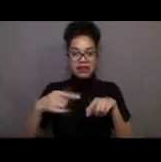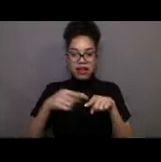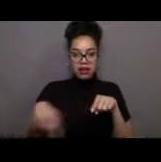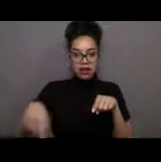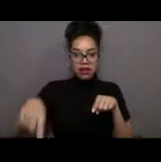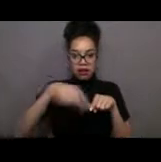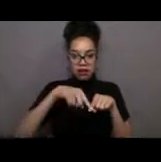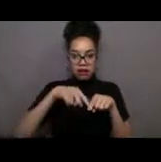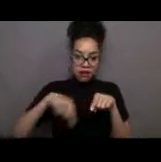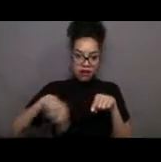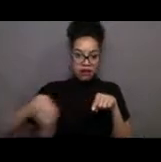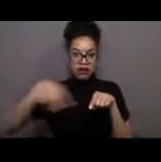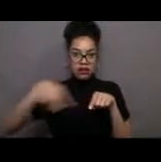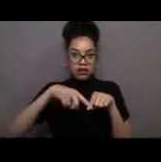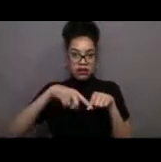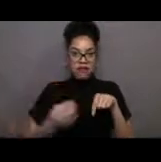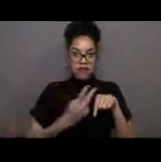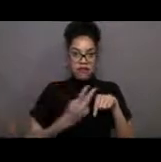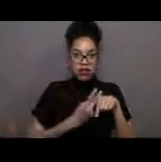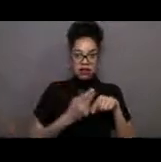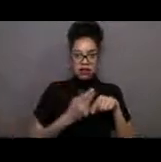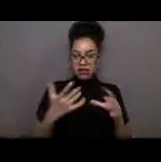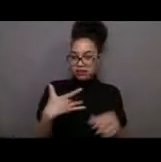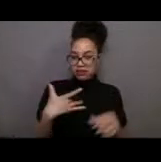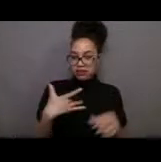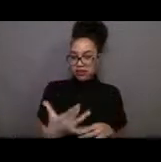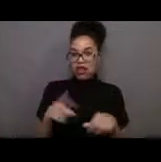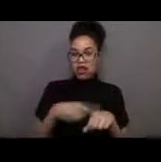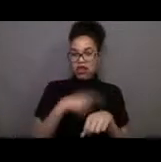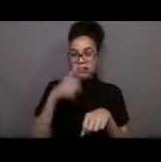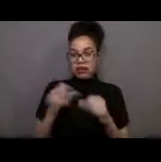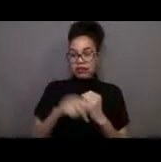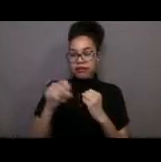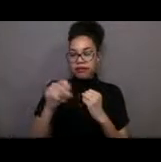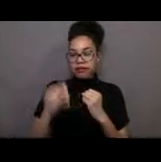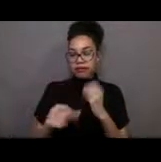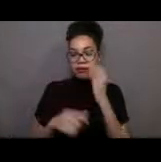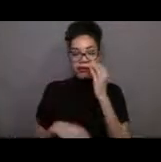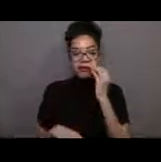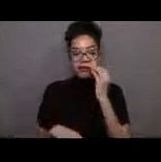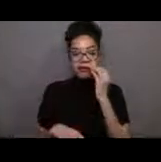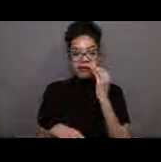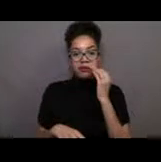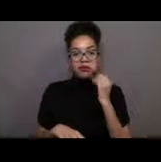to their nesting beaches. [Nicole] All right and couple more quick questions I want to sneak in. Dorothy wants to know,